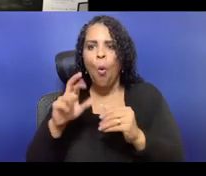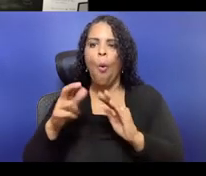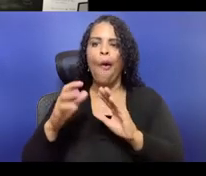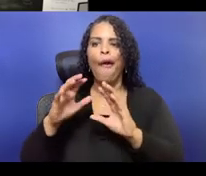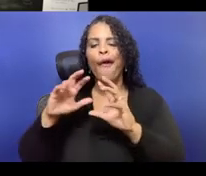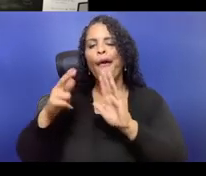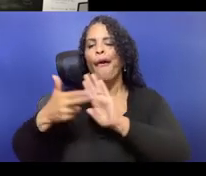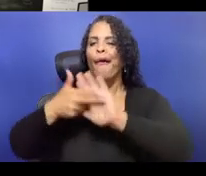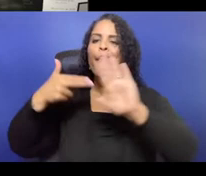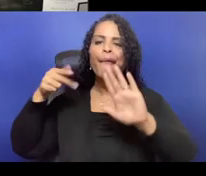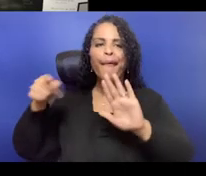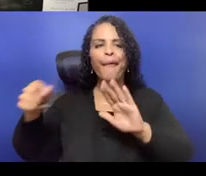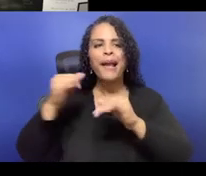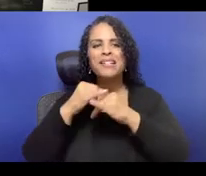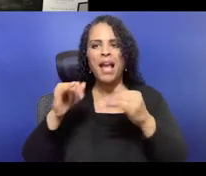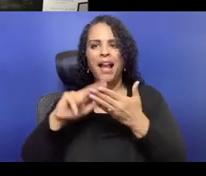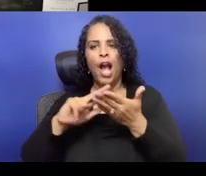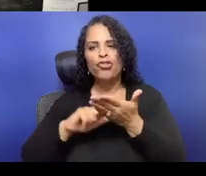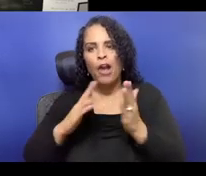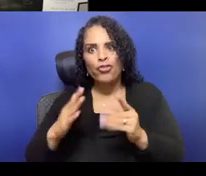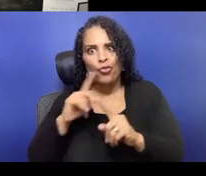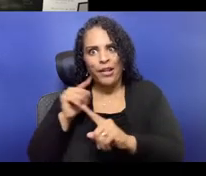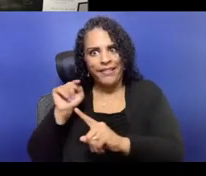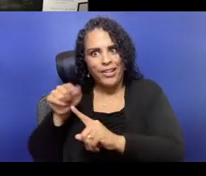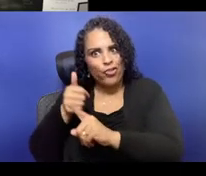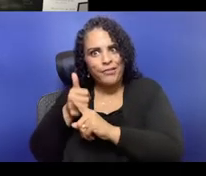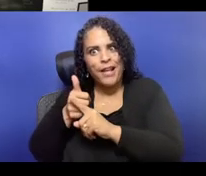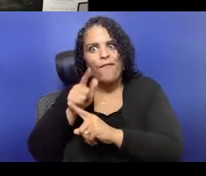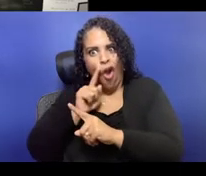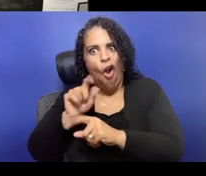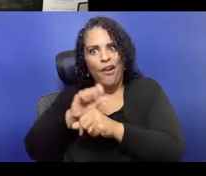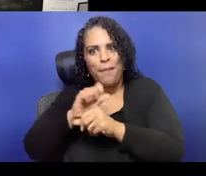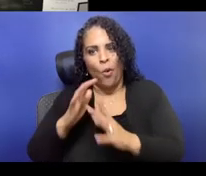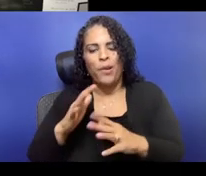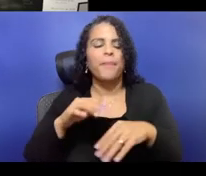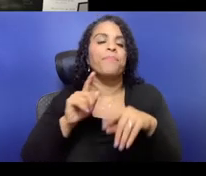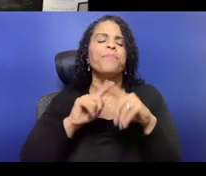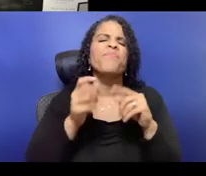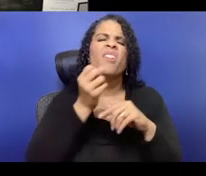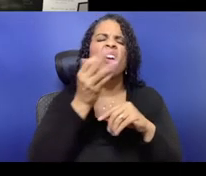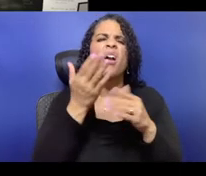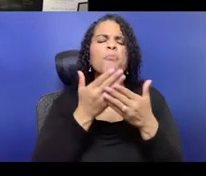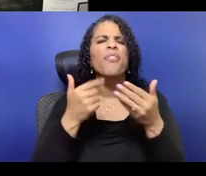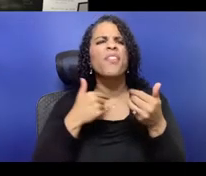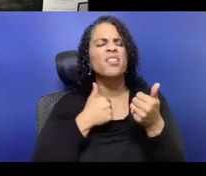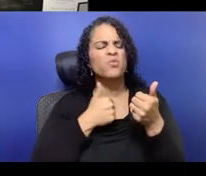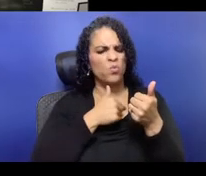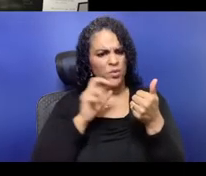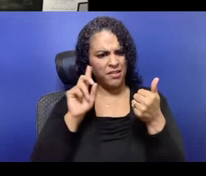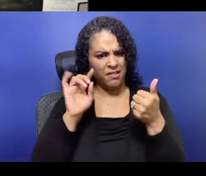accountable to participate in that process. Because if that's actually what it's for,